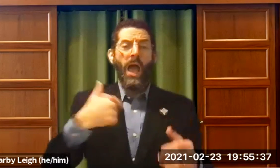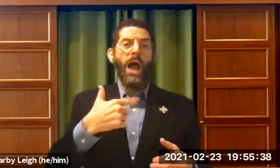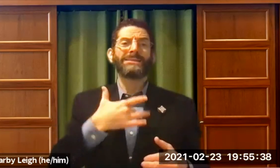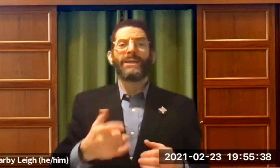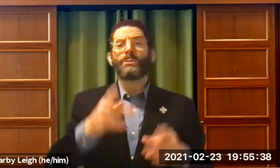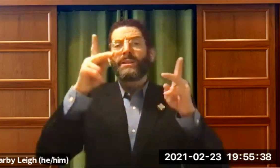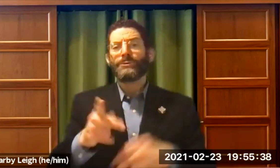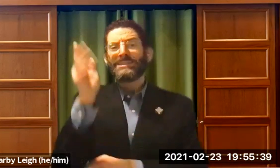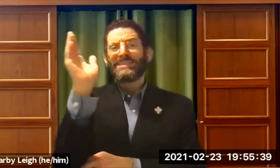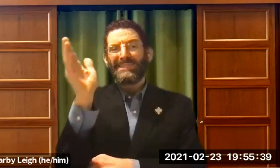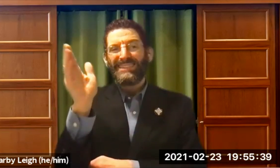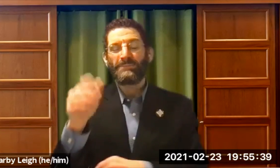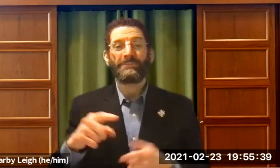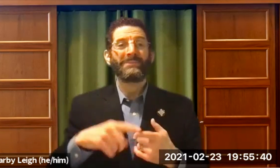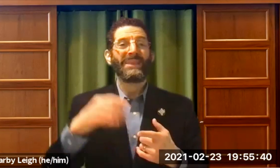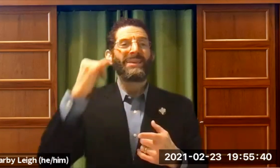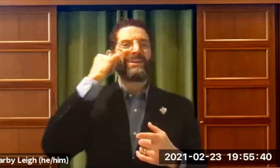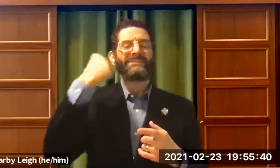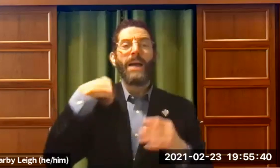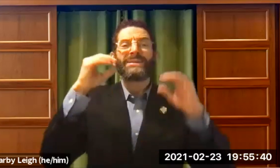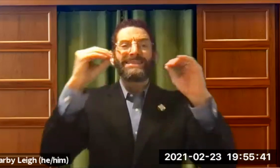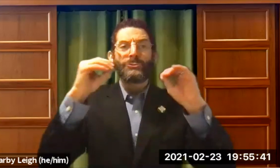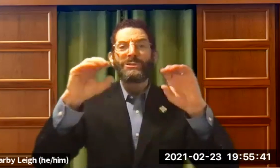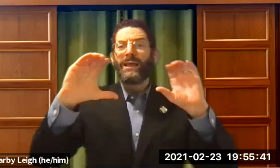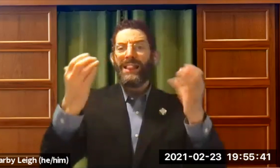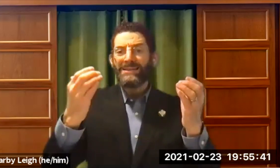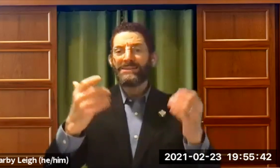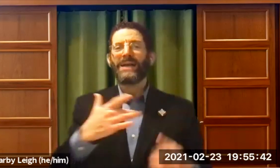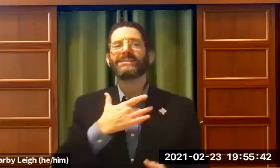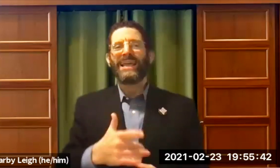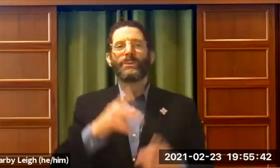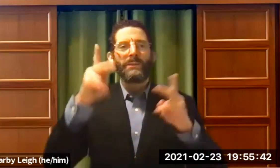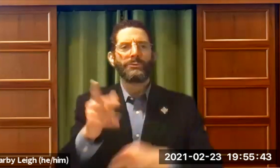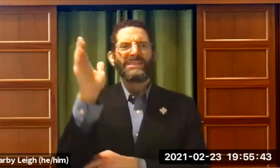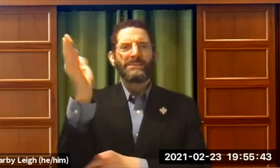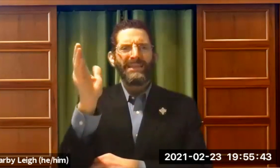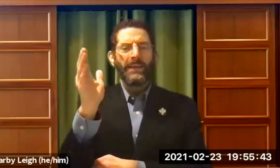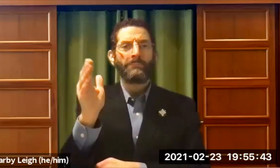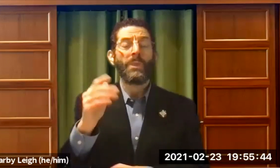leading a service, I'm the person who's speak. If I'm teaching a class, I